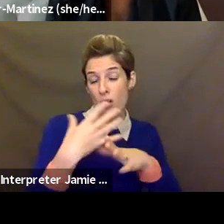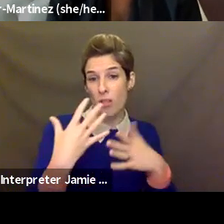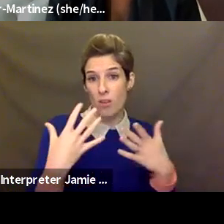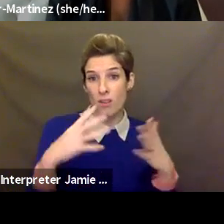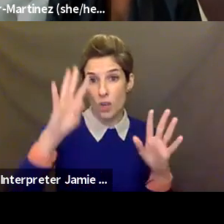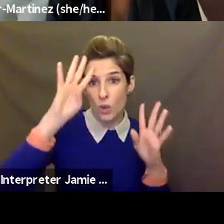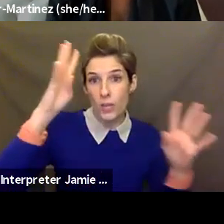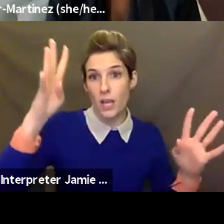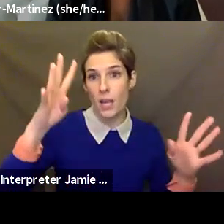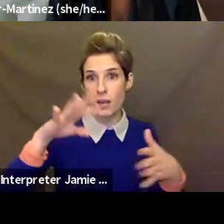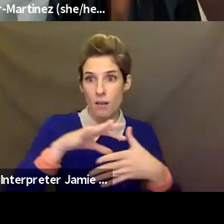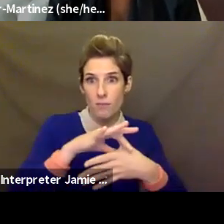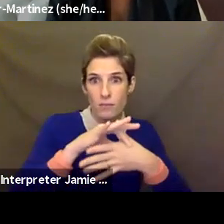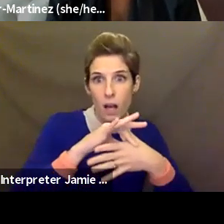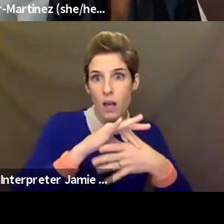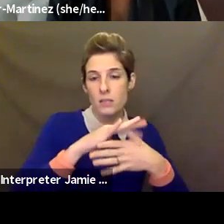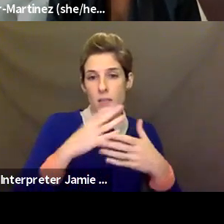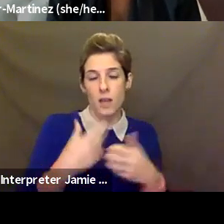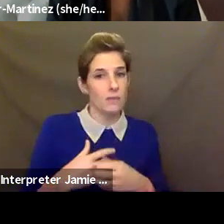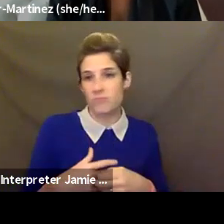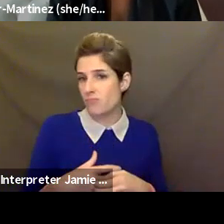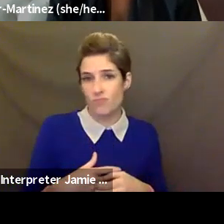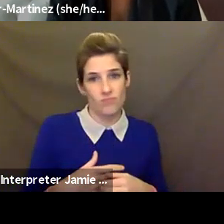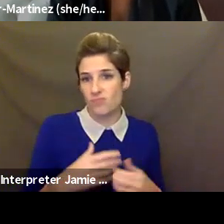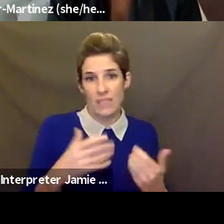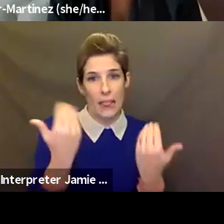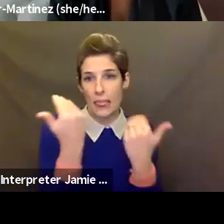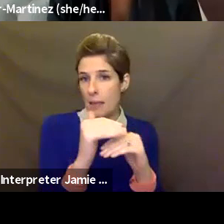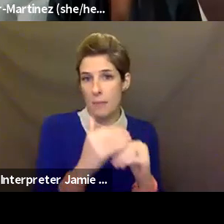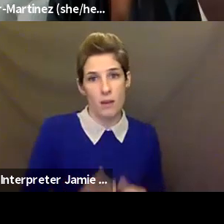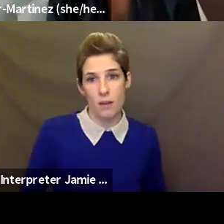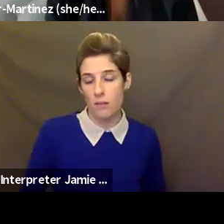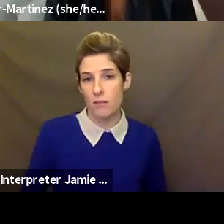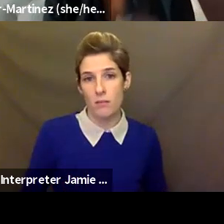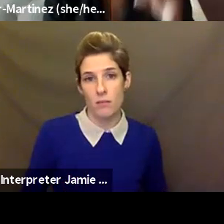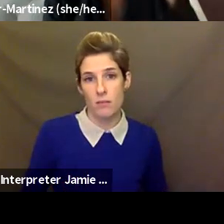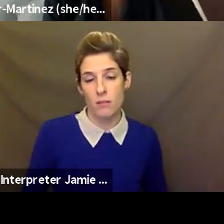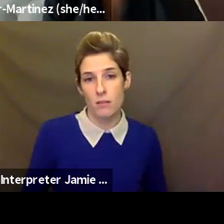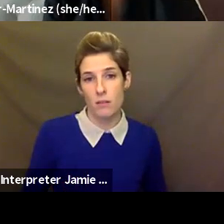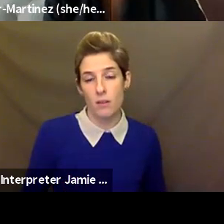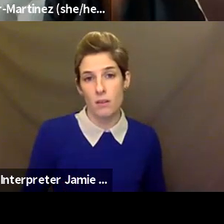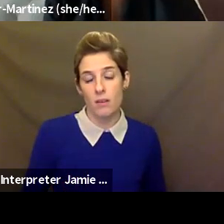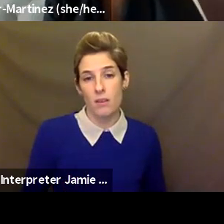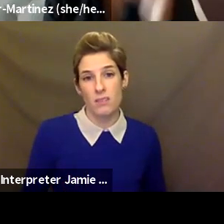quality content, as well, and have all sort of the technical tools and all the professional development. Quite an expensive